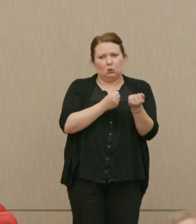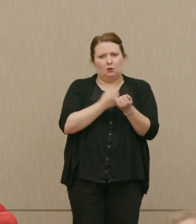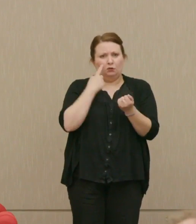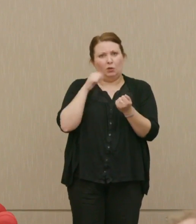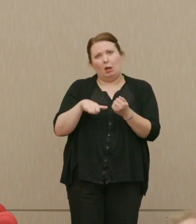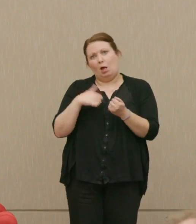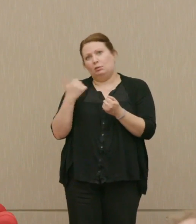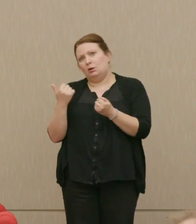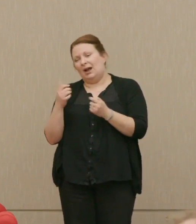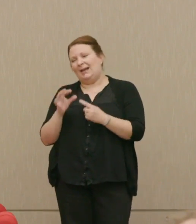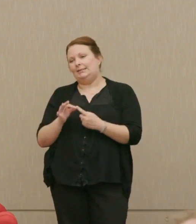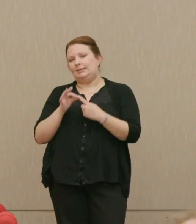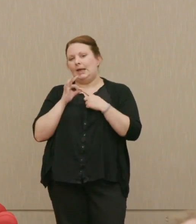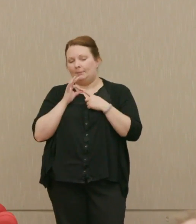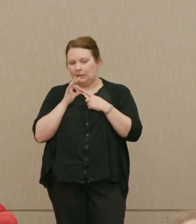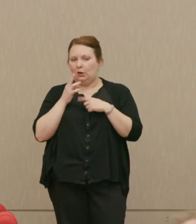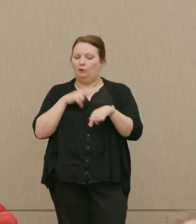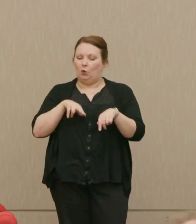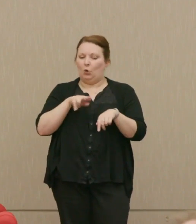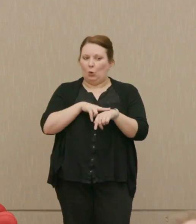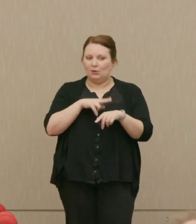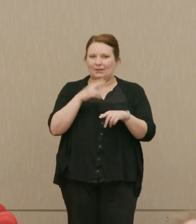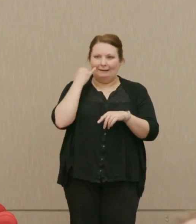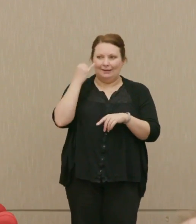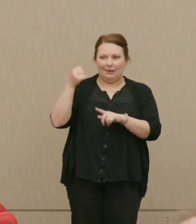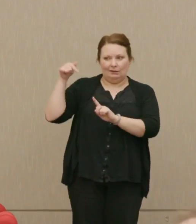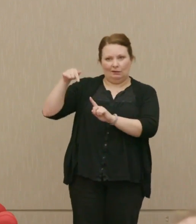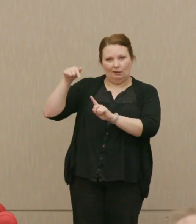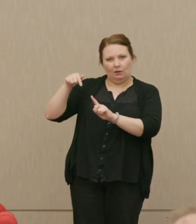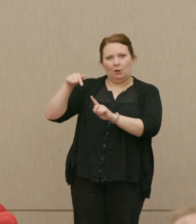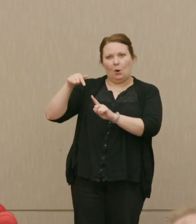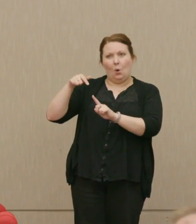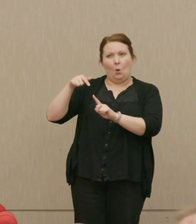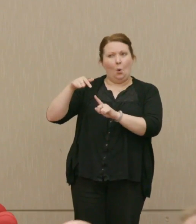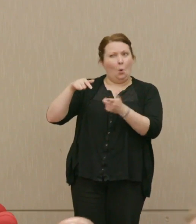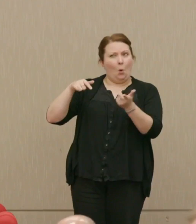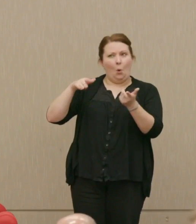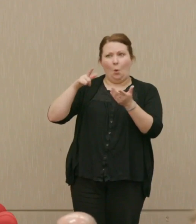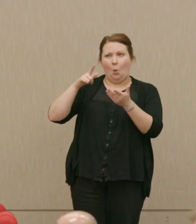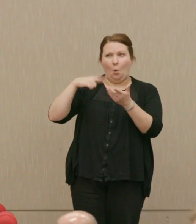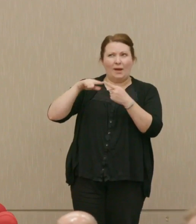other, except that of course the whole idea of warfare in space and the notion that it'll